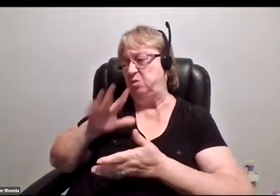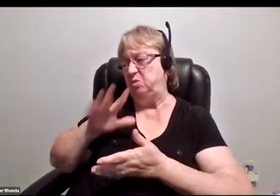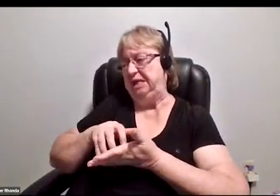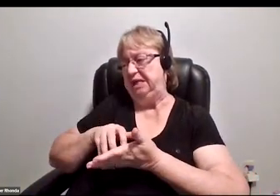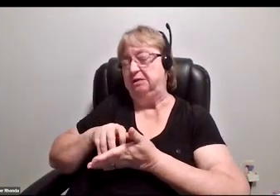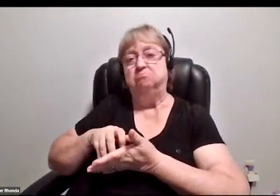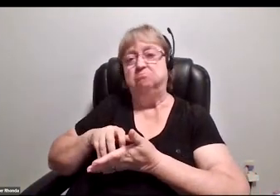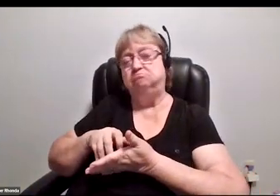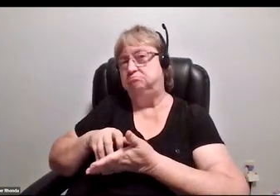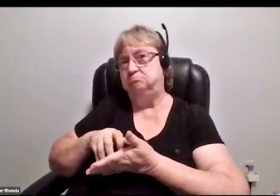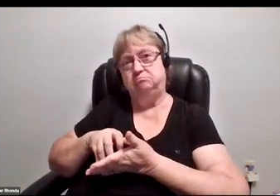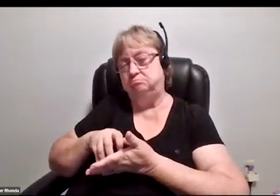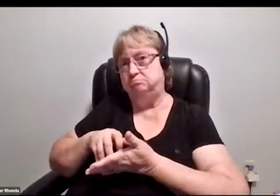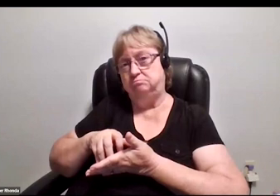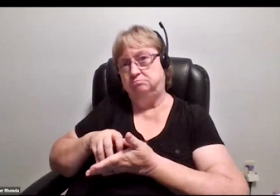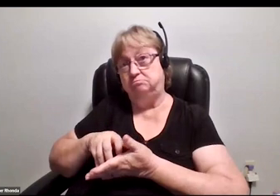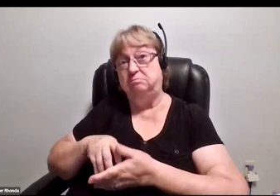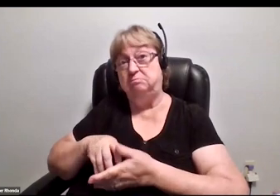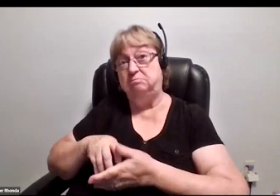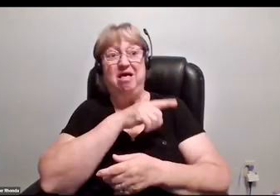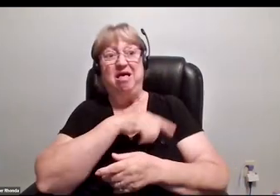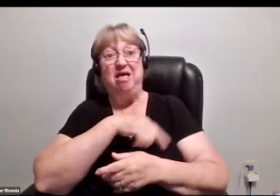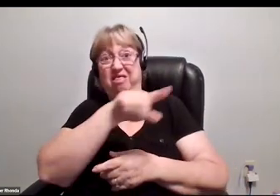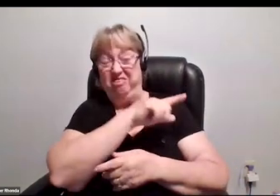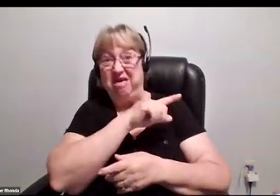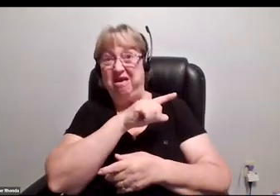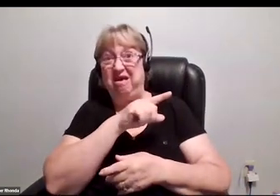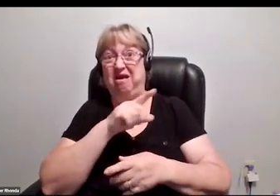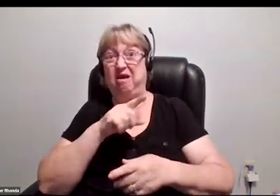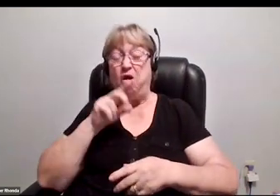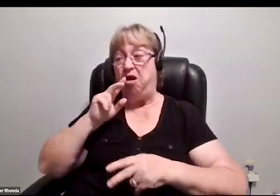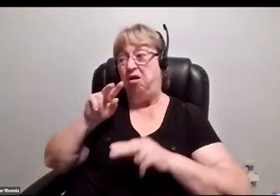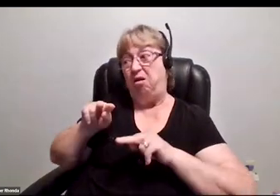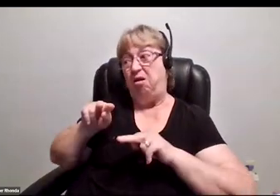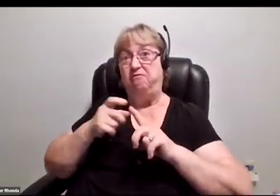on tropes and trophies from who knows, movies, media.